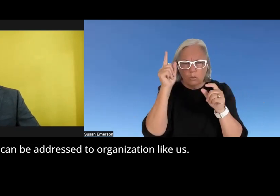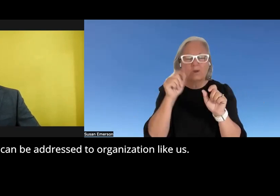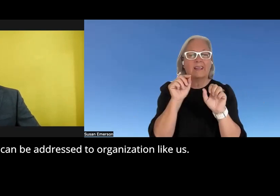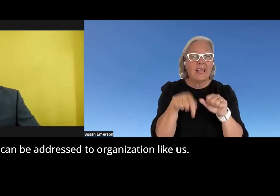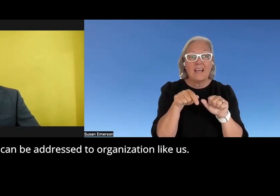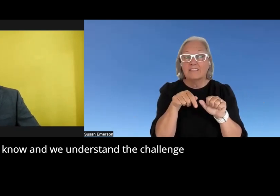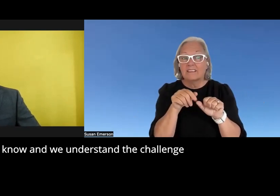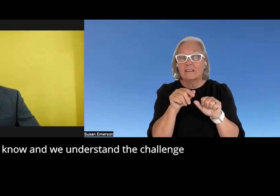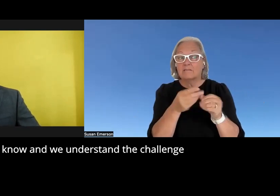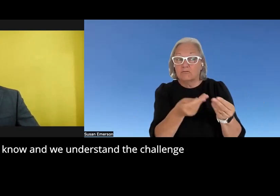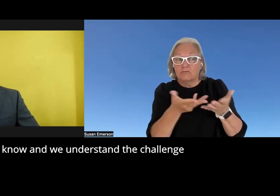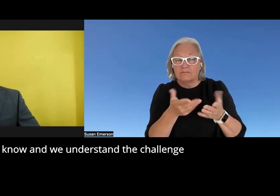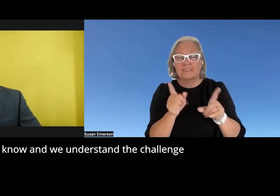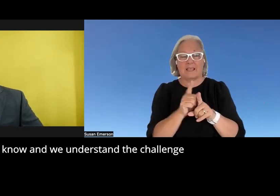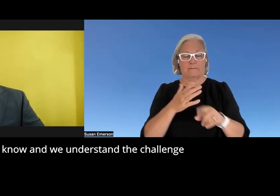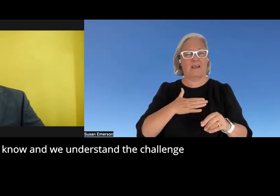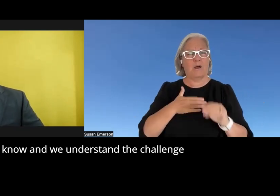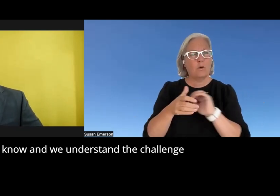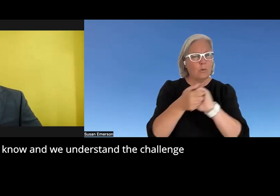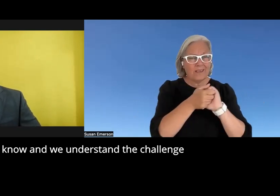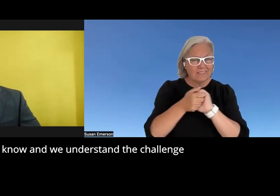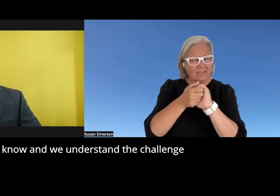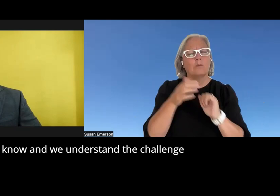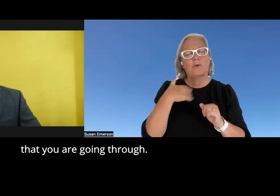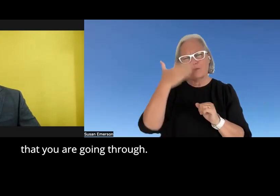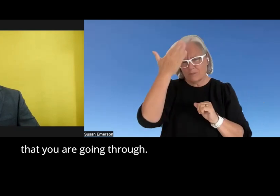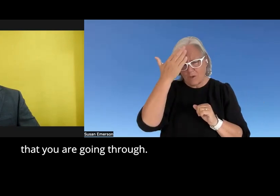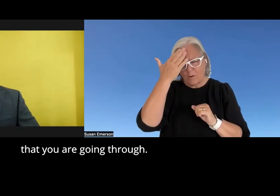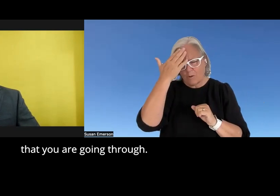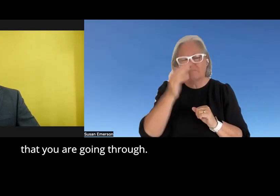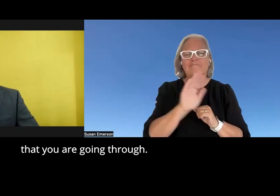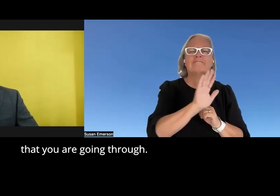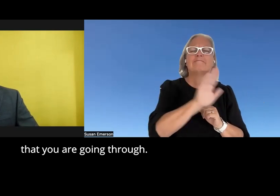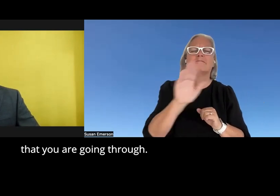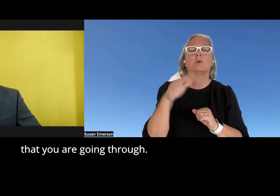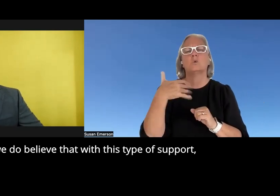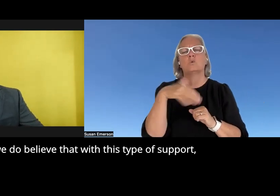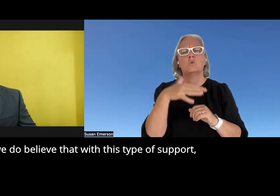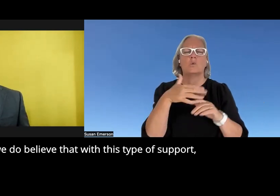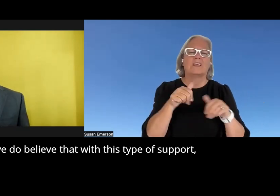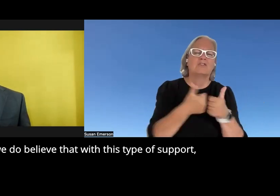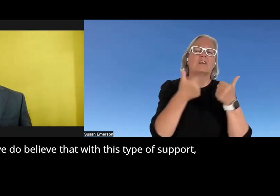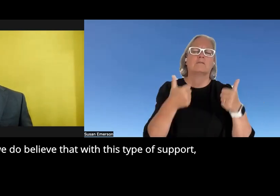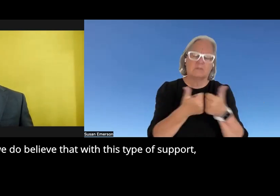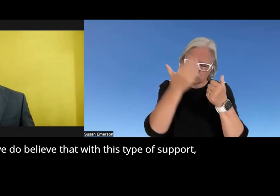like us H we know and we understand the challenge that you are going through and we do believe that